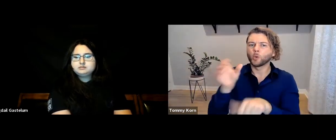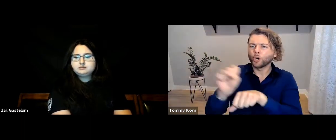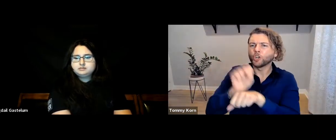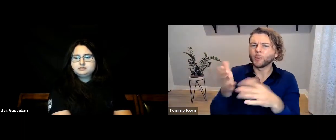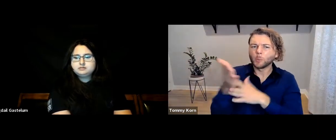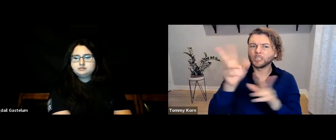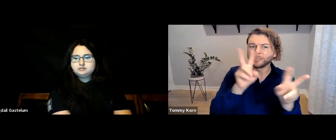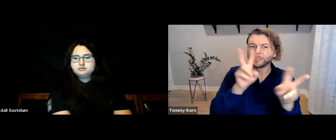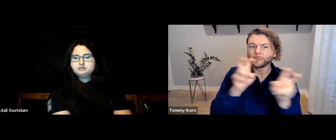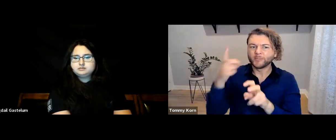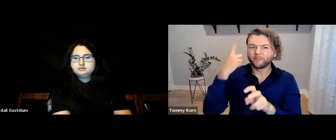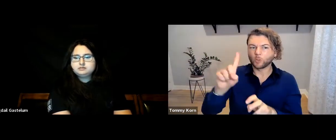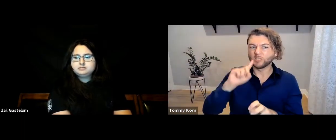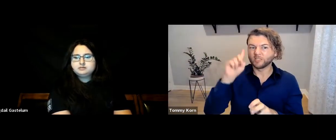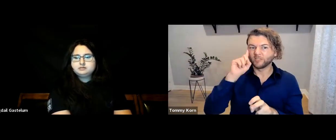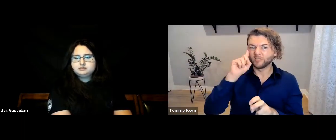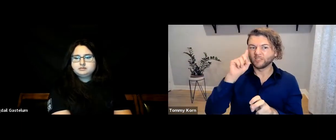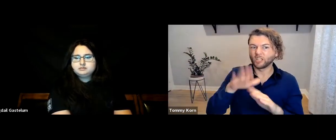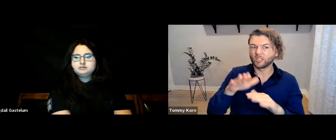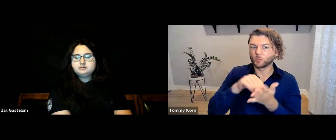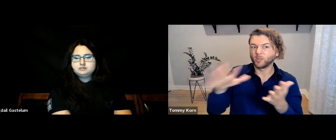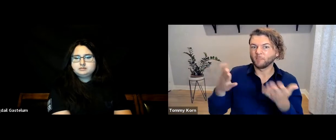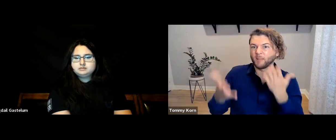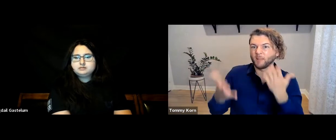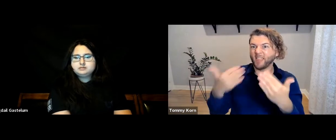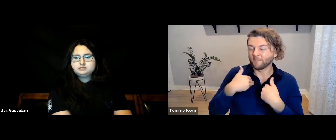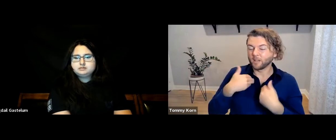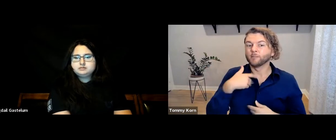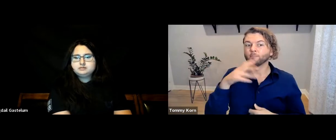to work through issues your Deaf students may have?